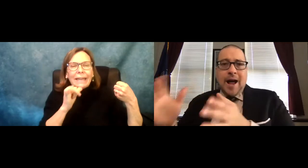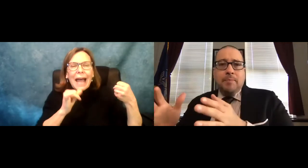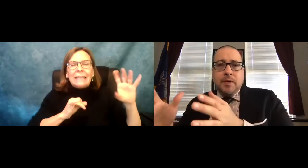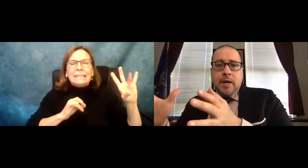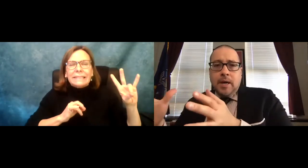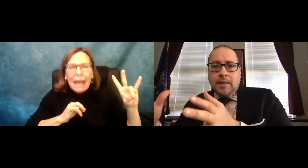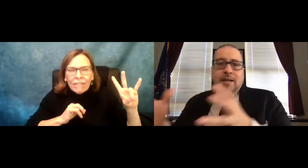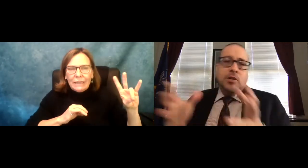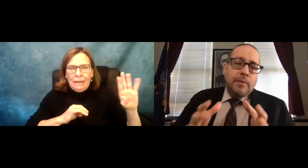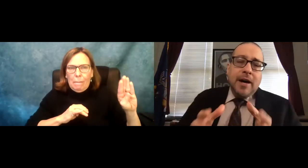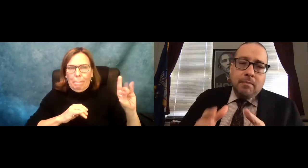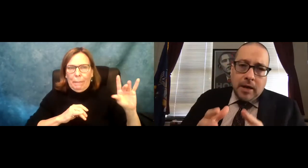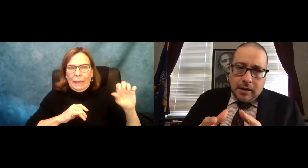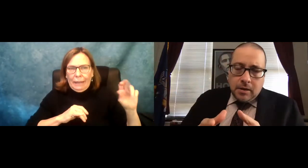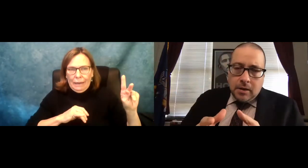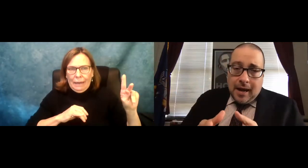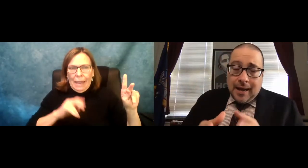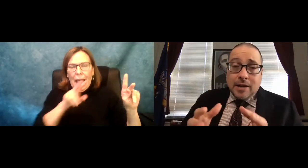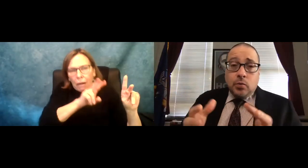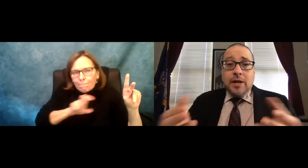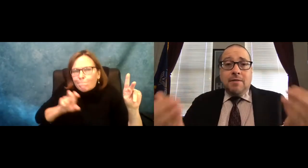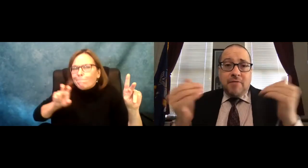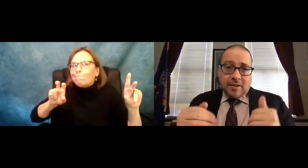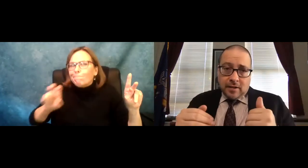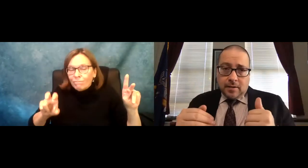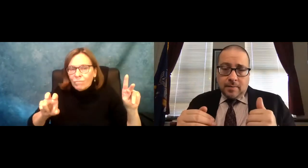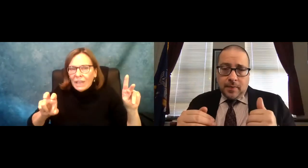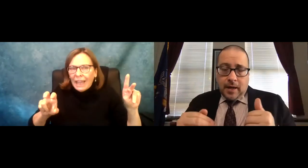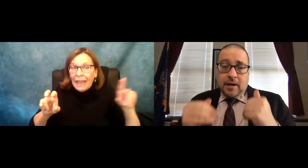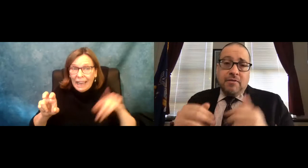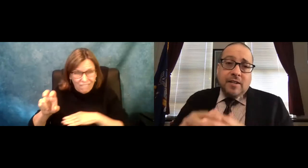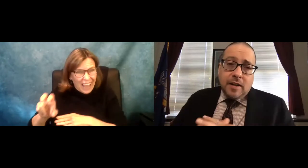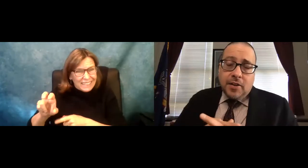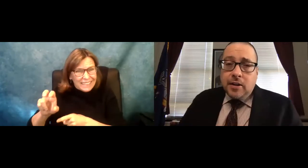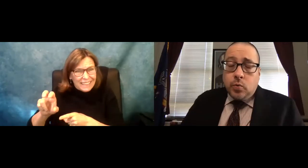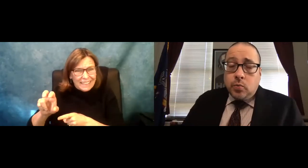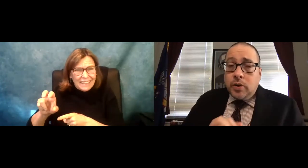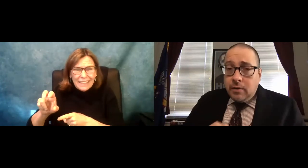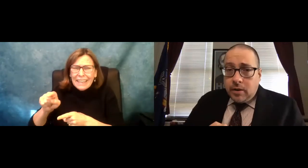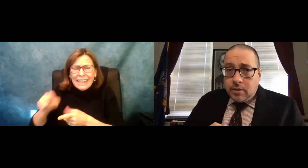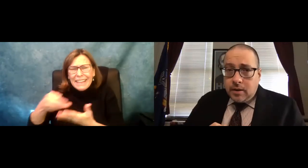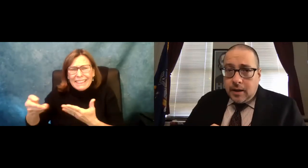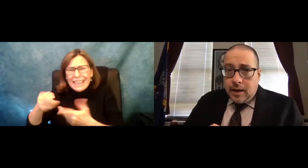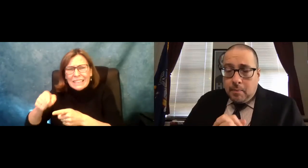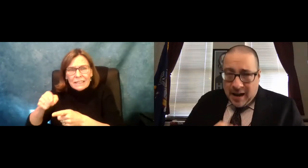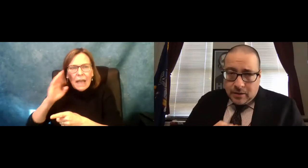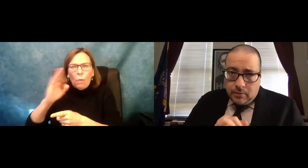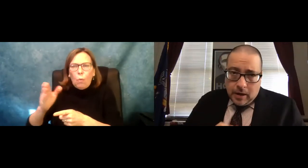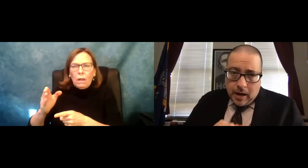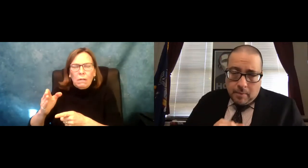sake of argument, if we can put away $9 billion in reserves. How about 7 billion in reserves. And how about